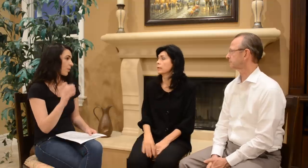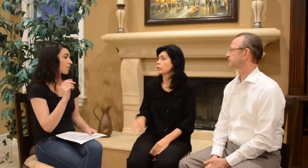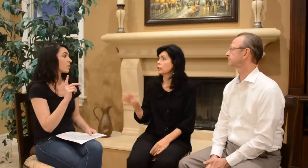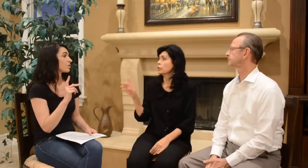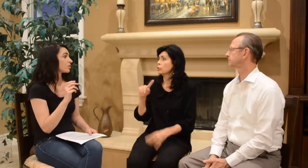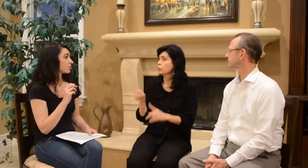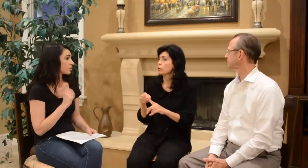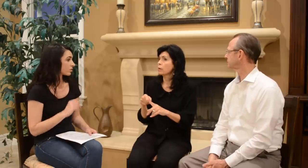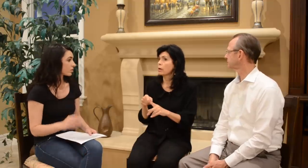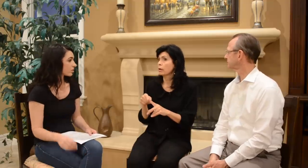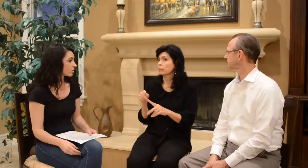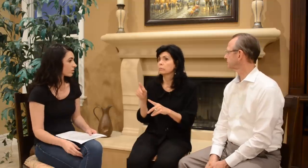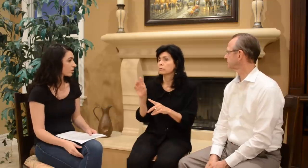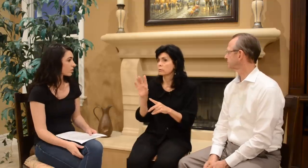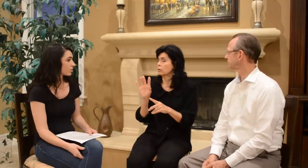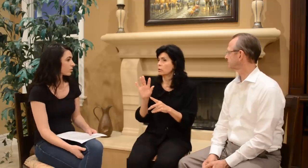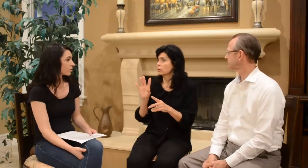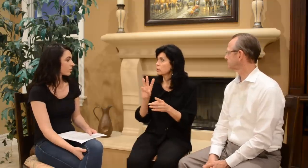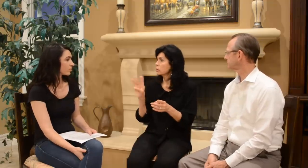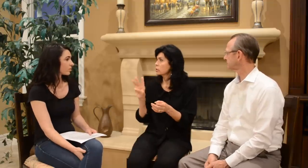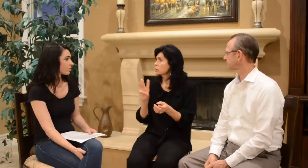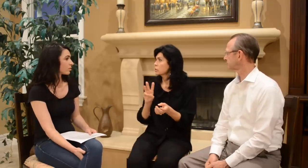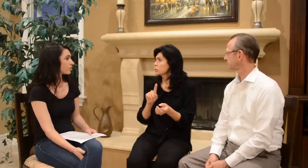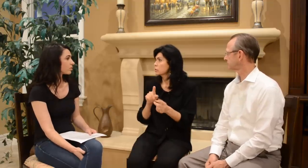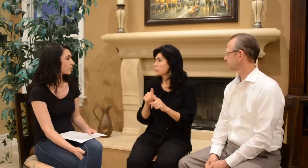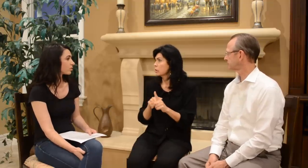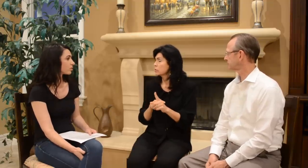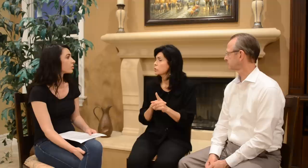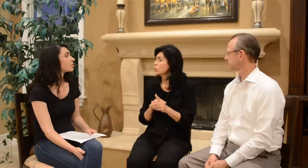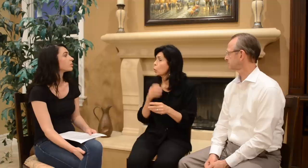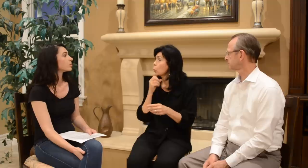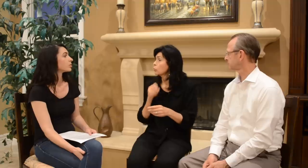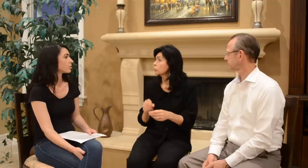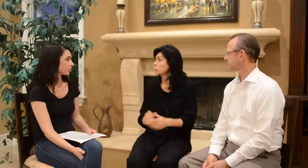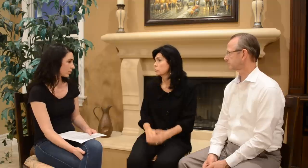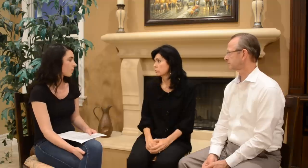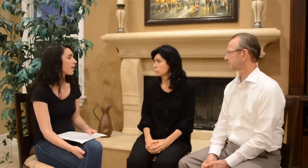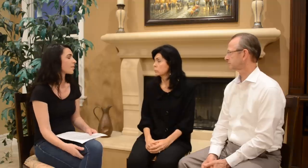Ok, so And you were about 6 months old.